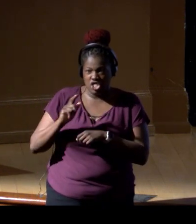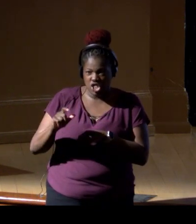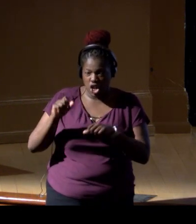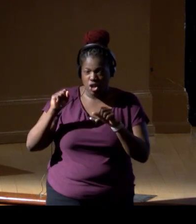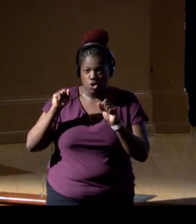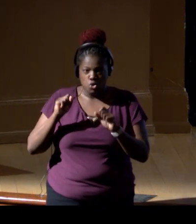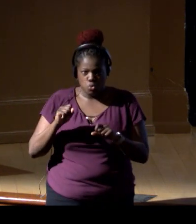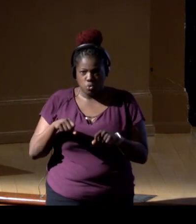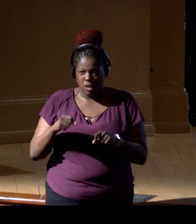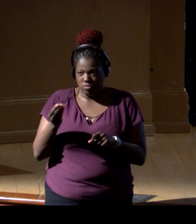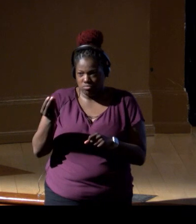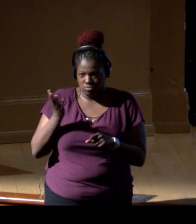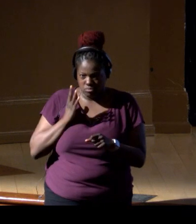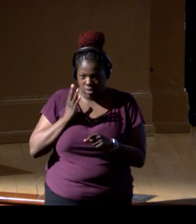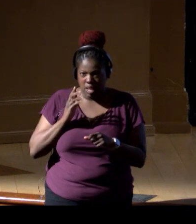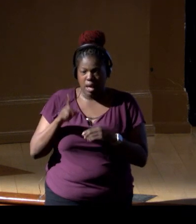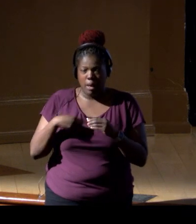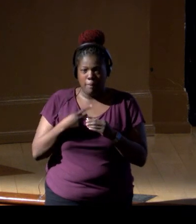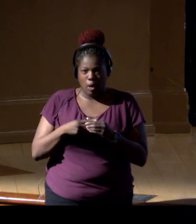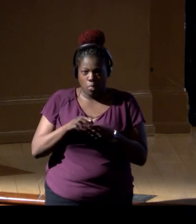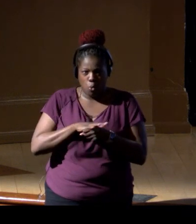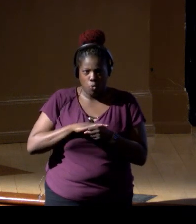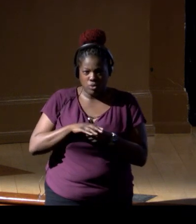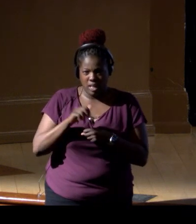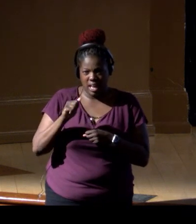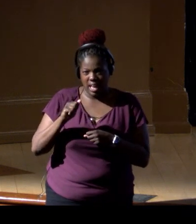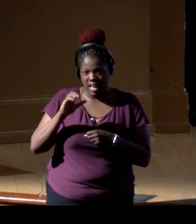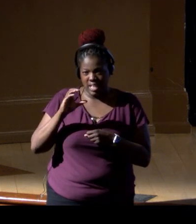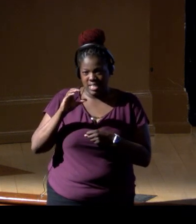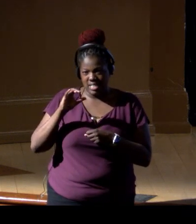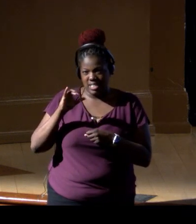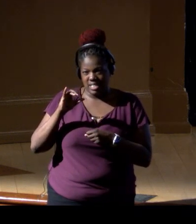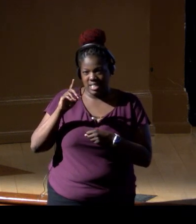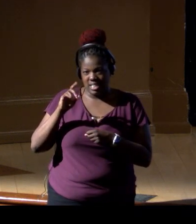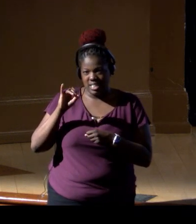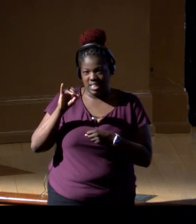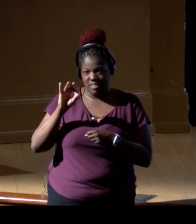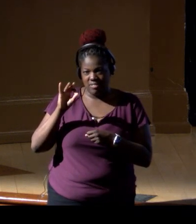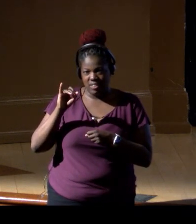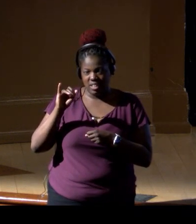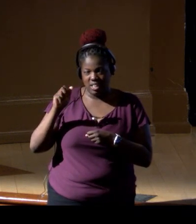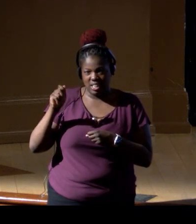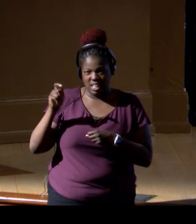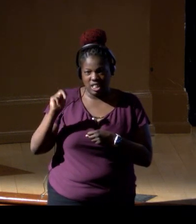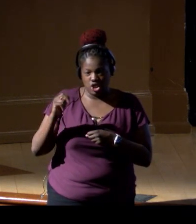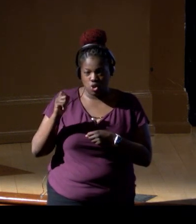about ocean acidification, or marks on some of the shells in one period,